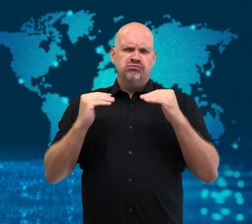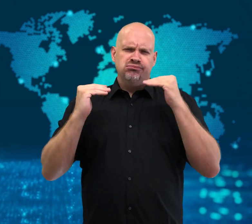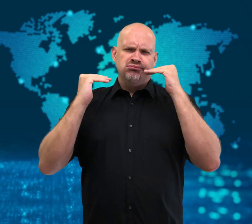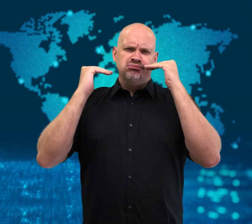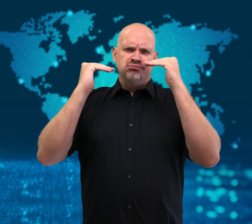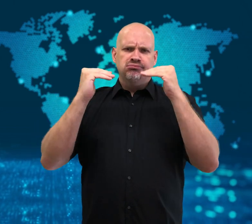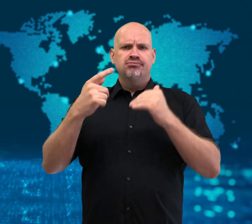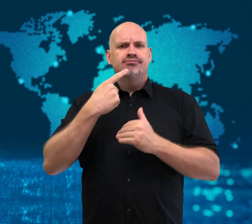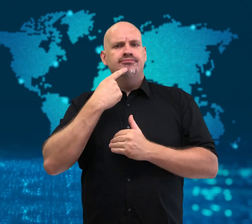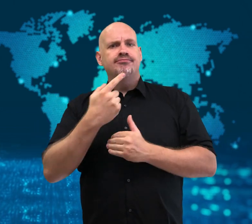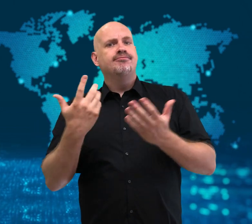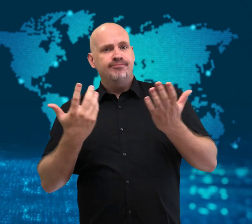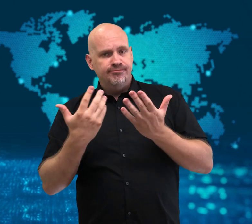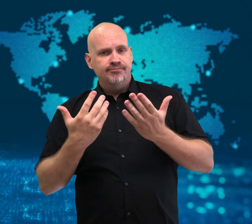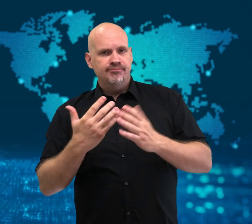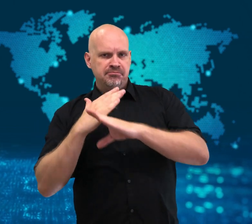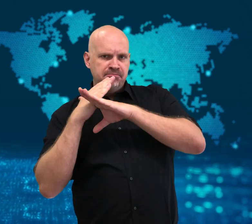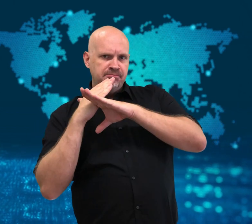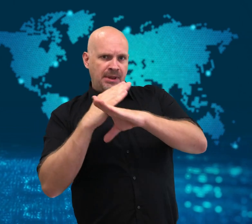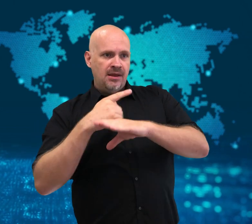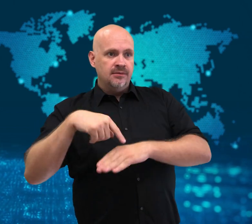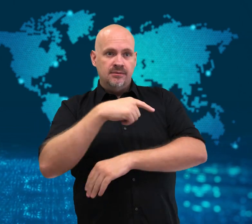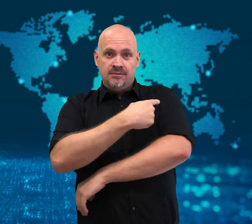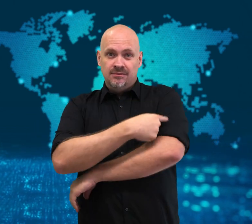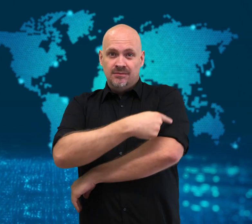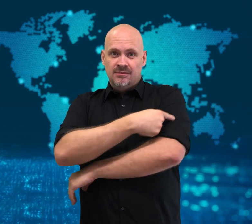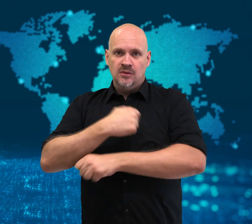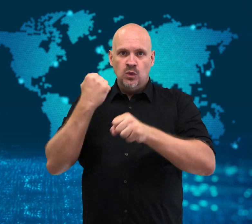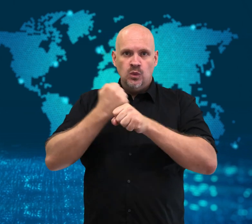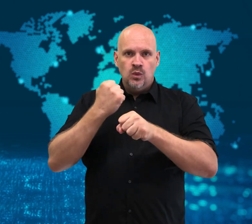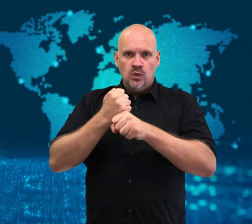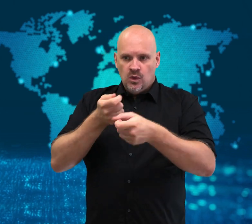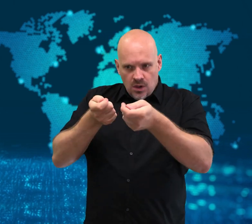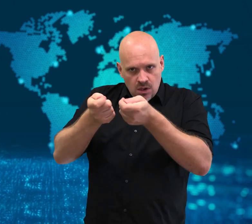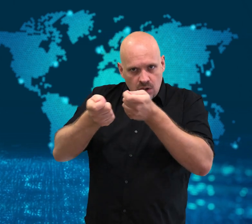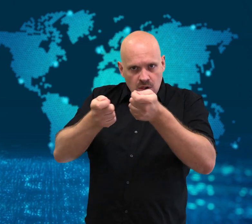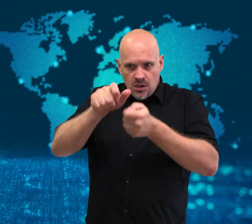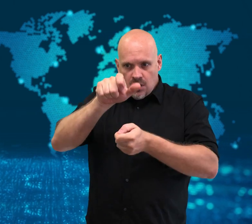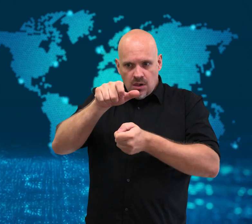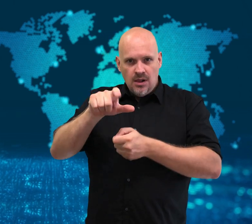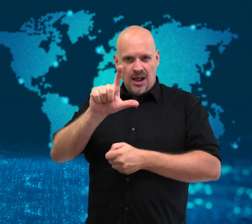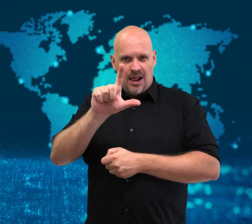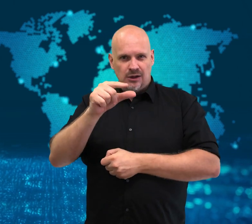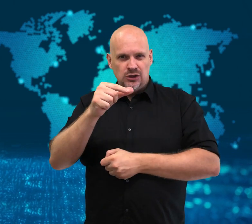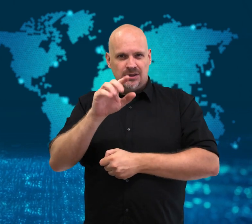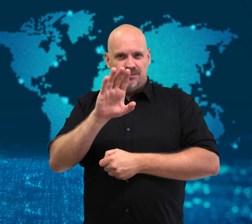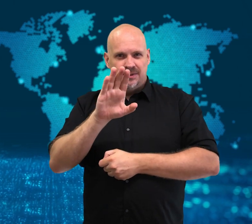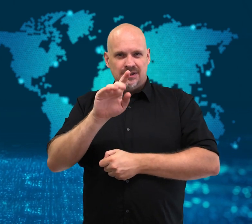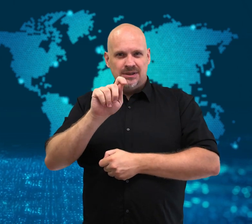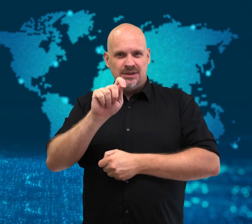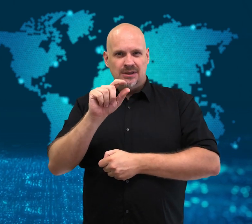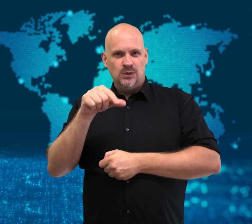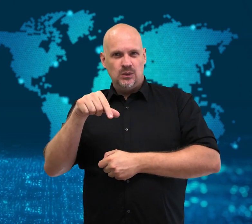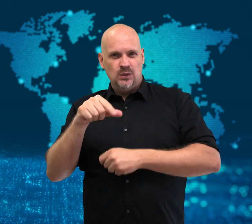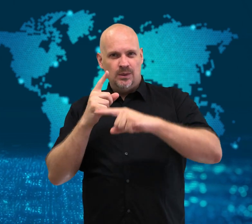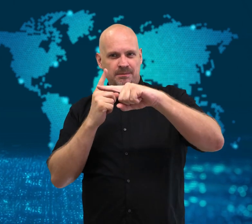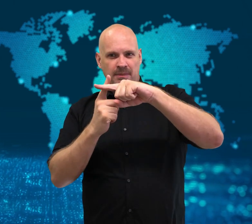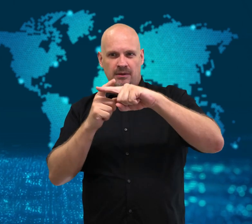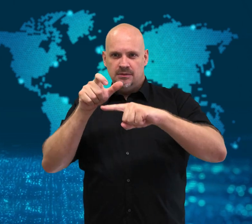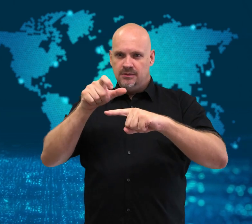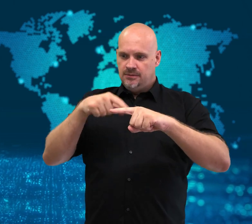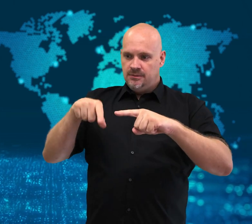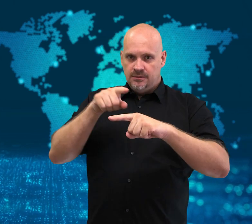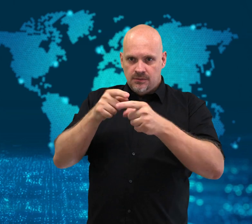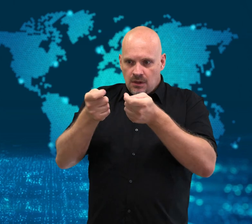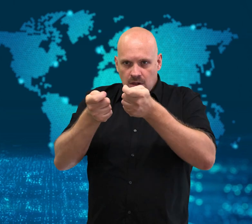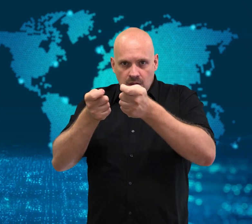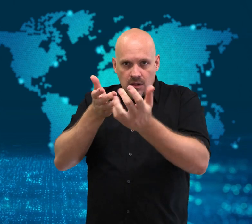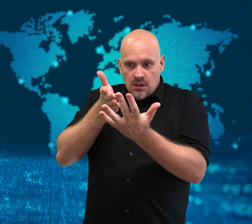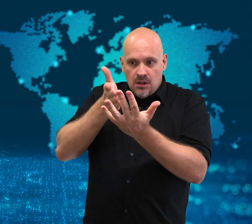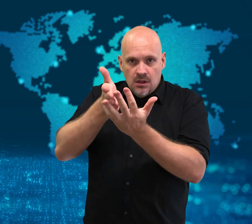doctors attempting to “cure” members of the LGBTQ+ community.